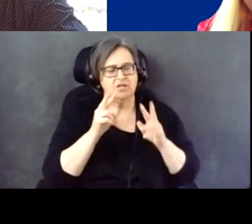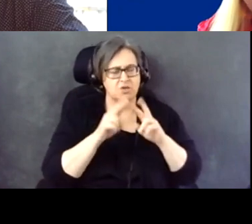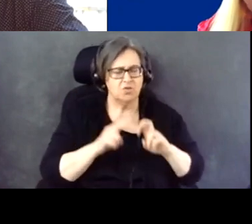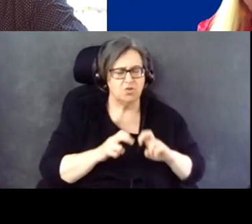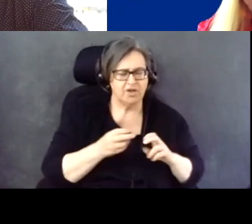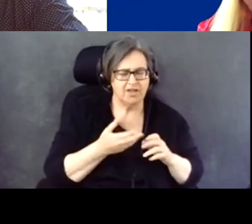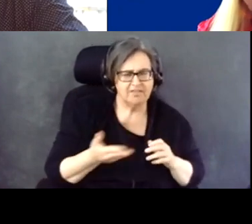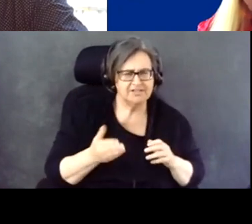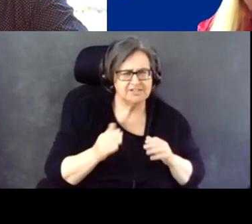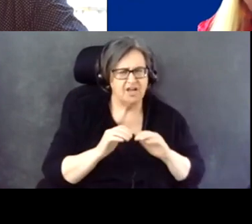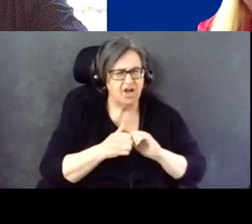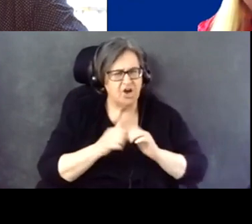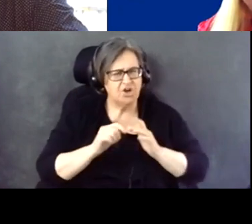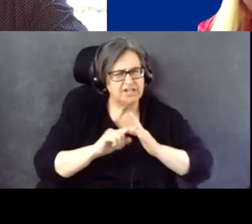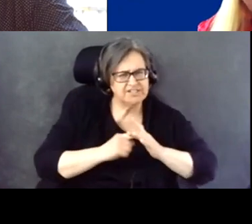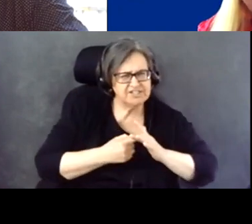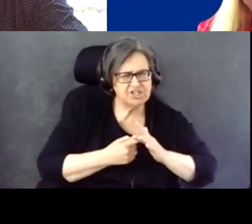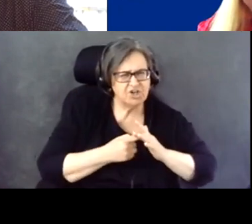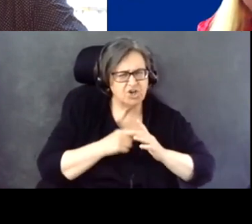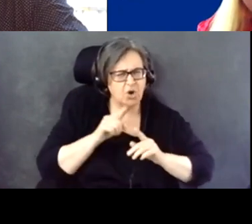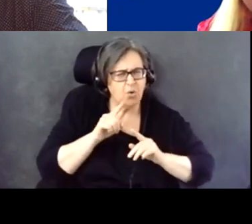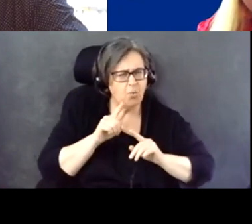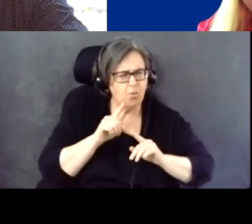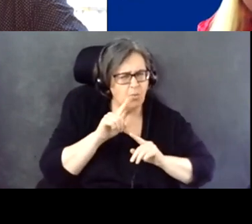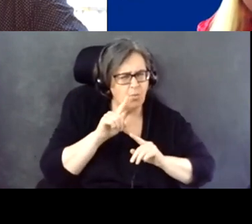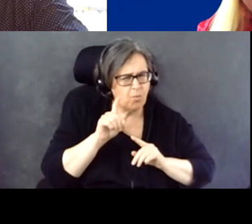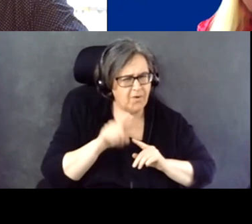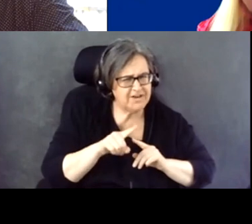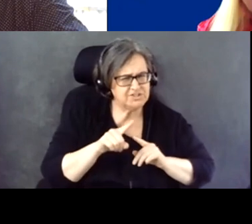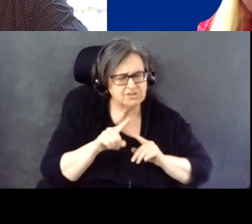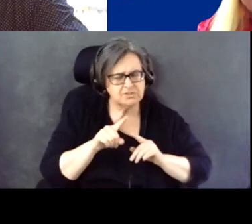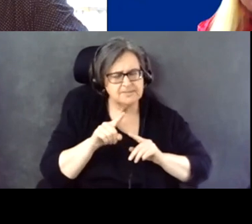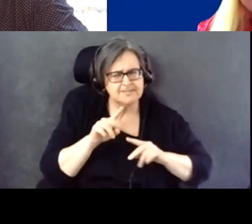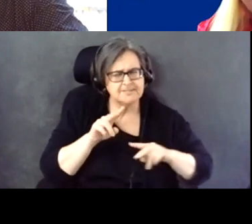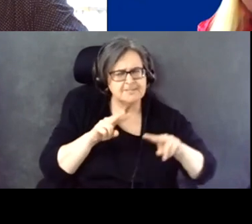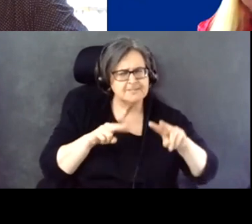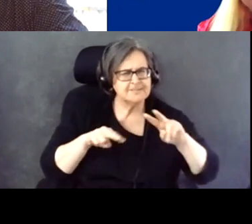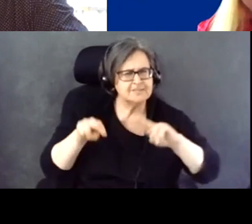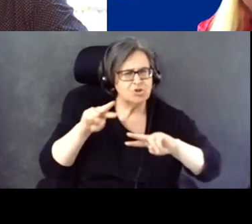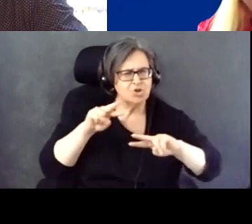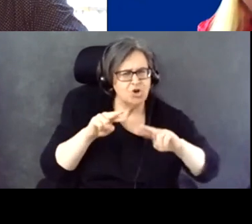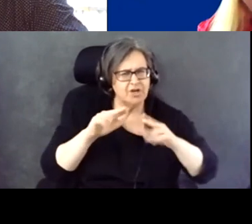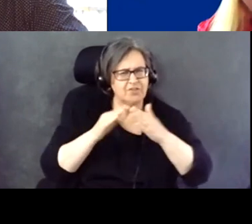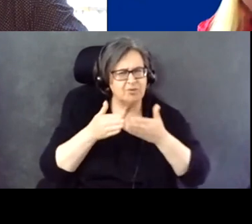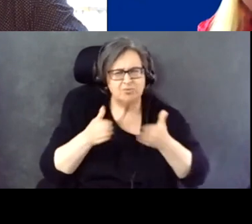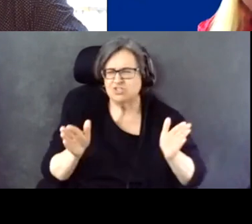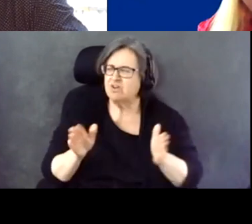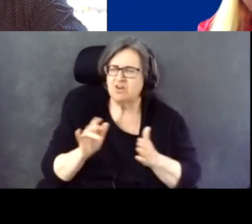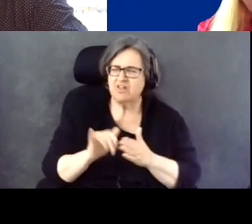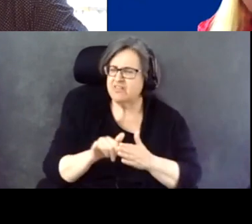how they start to question, and look at their community and say that's not really accessible.